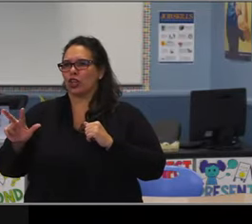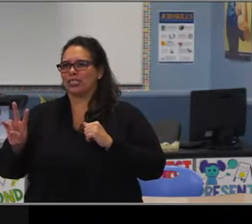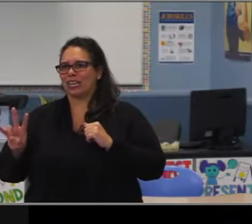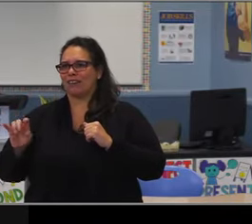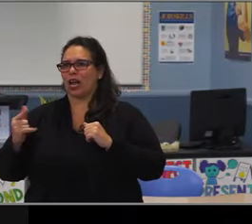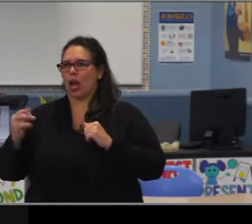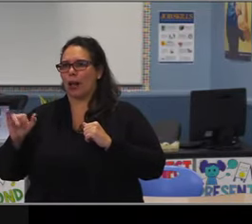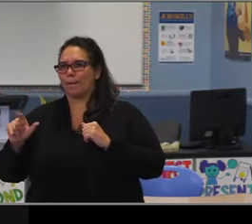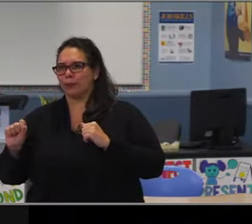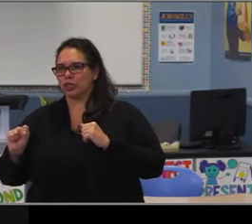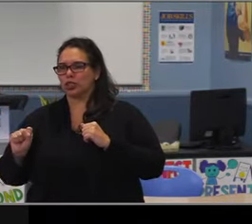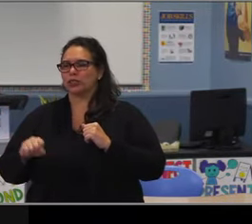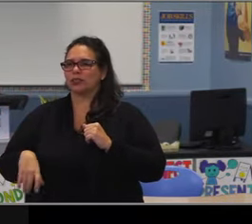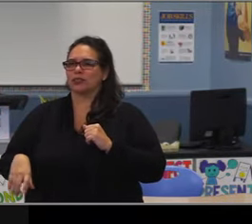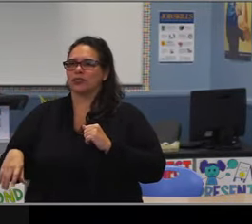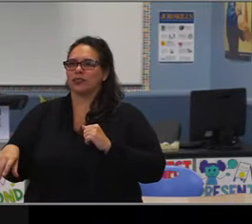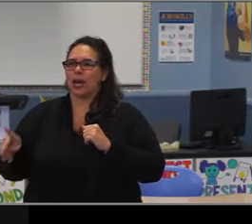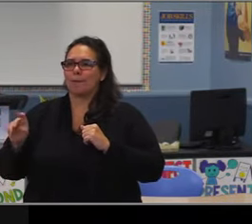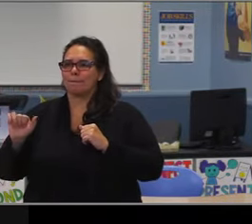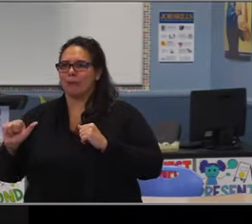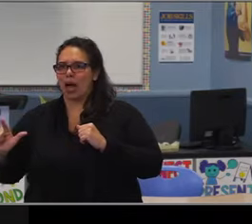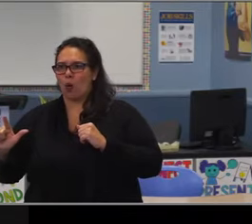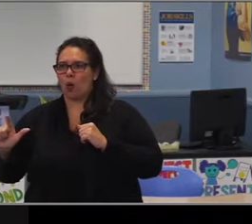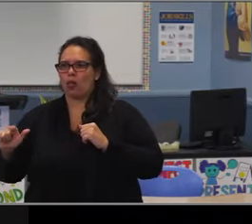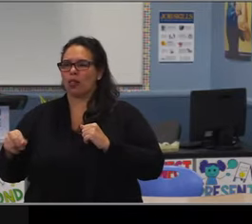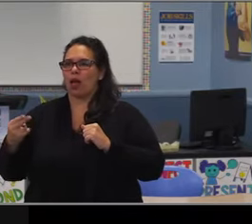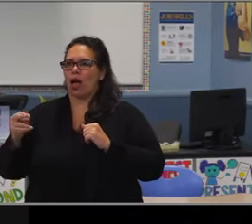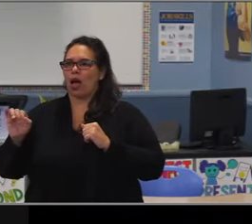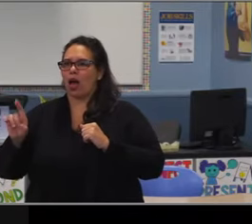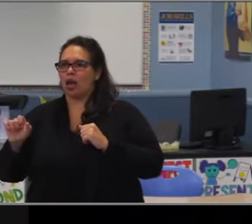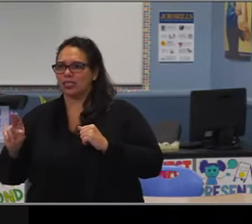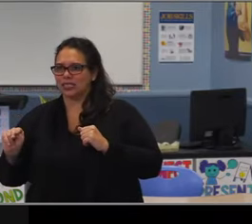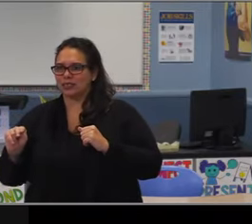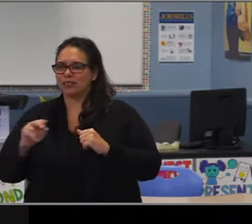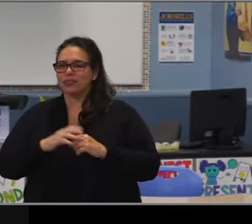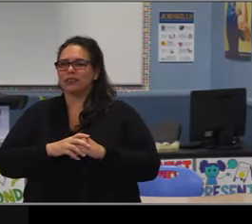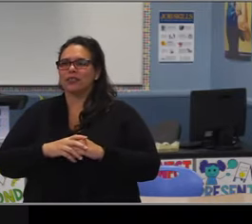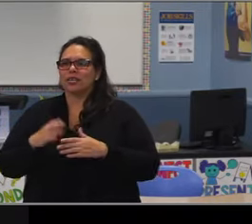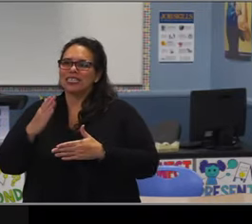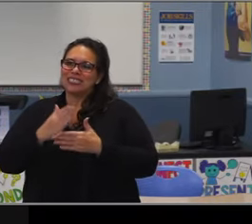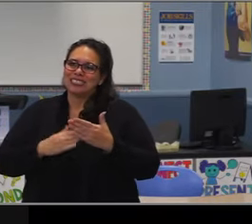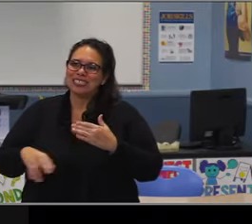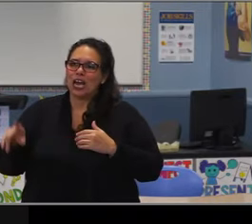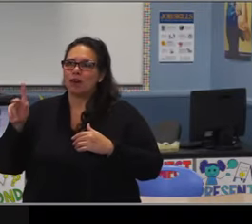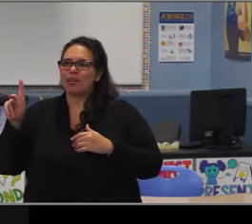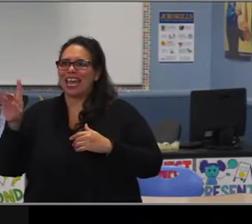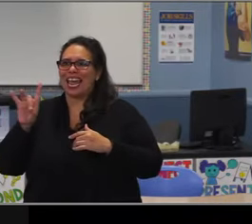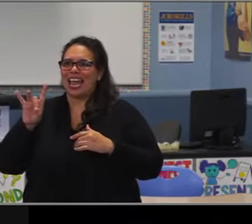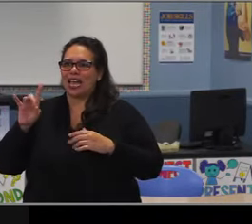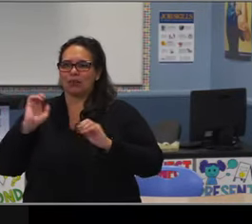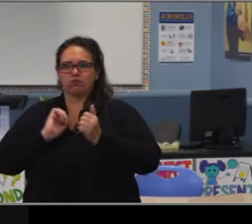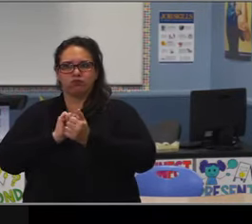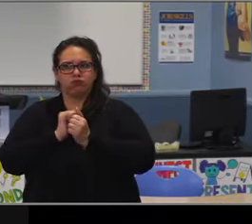have to be credentialed in multiple subjects because of the limited course offerings. So instead of being able to offer